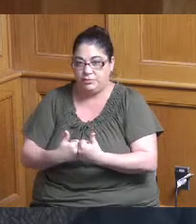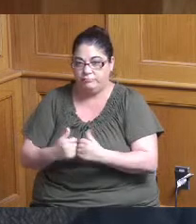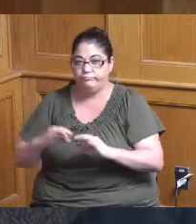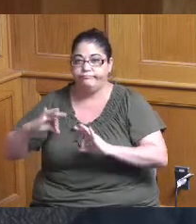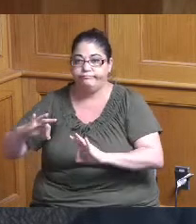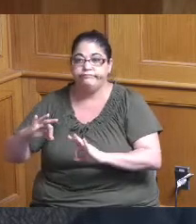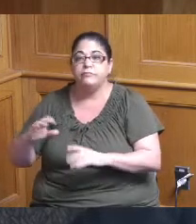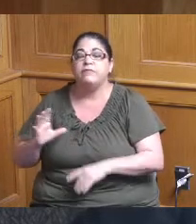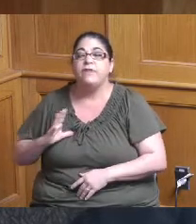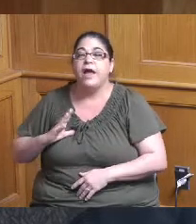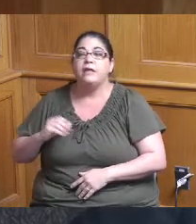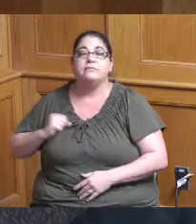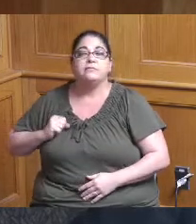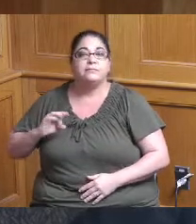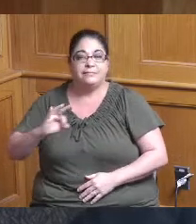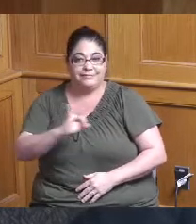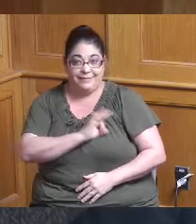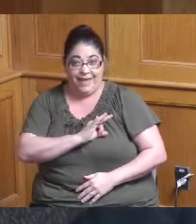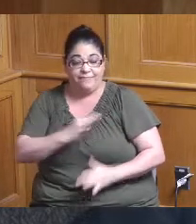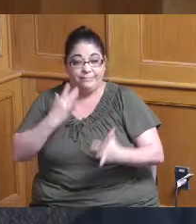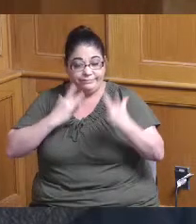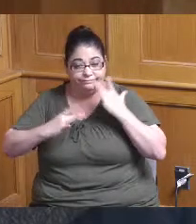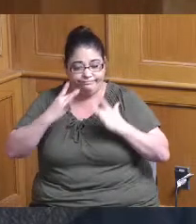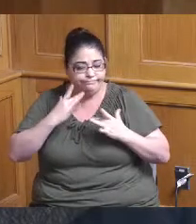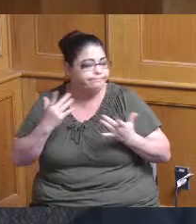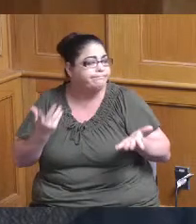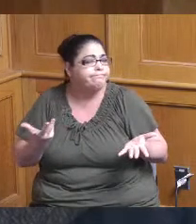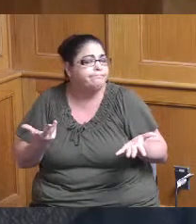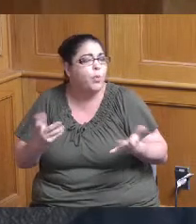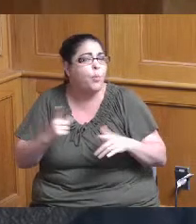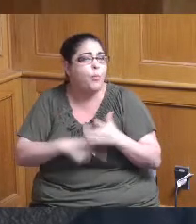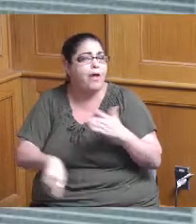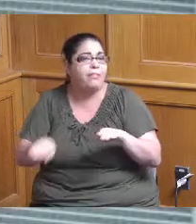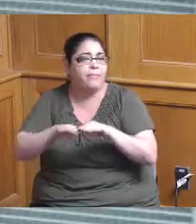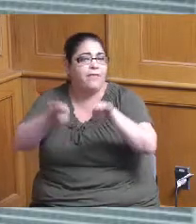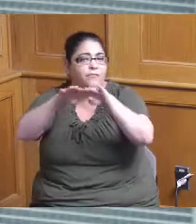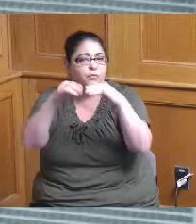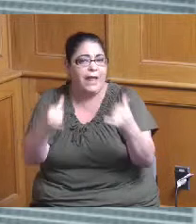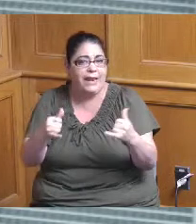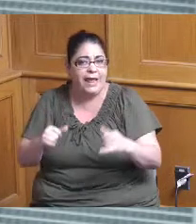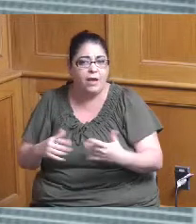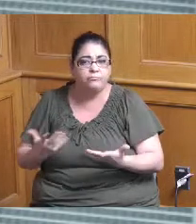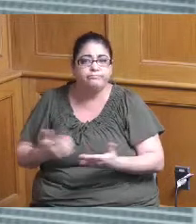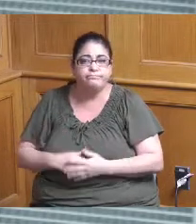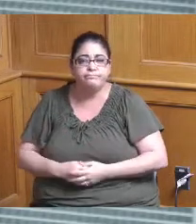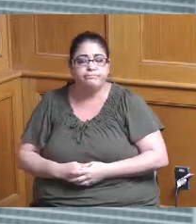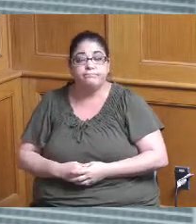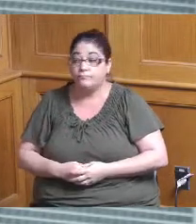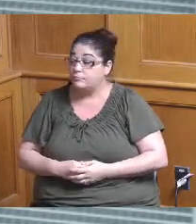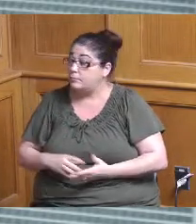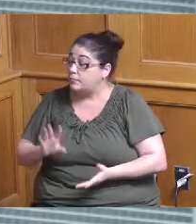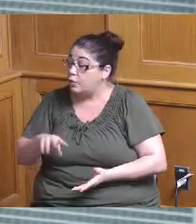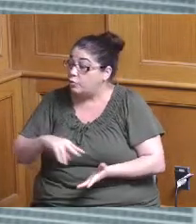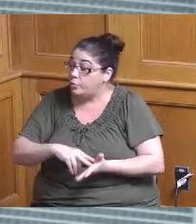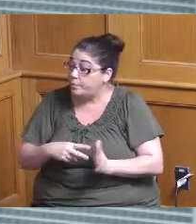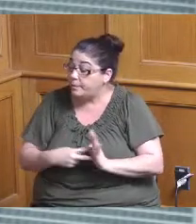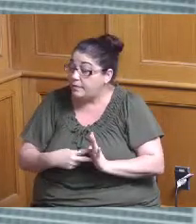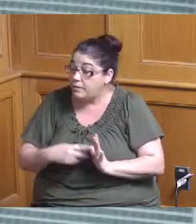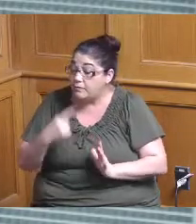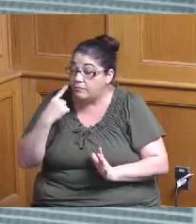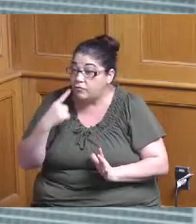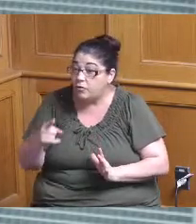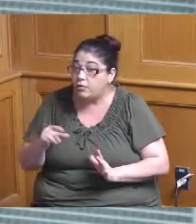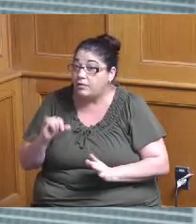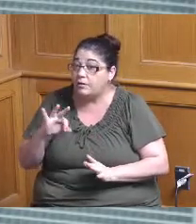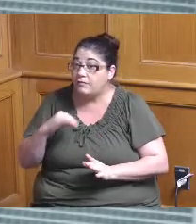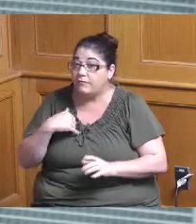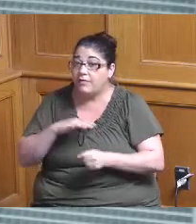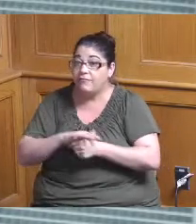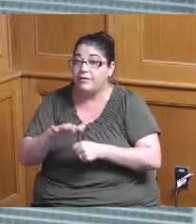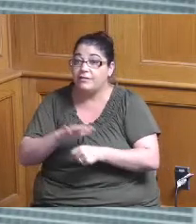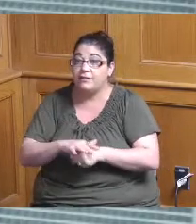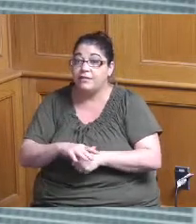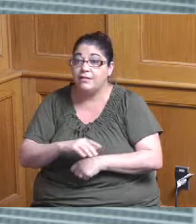status of staffing right now do you know you mean in terms of whether we had need additional funding